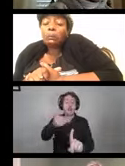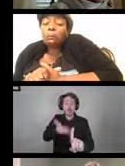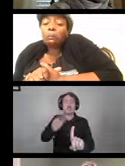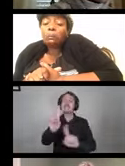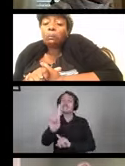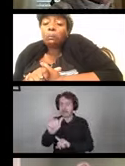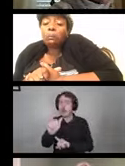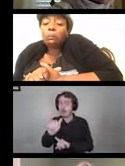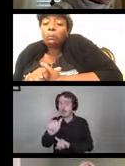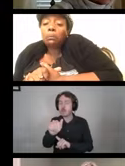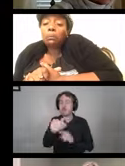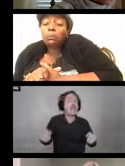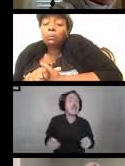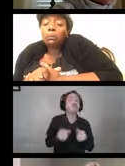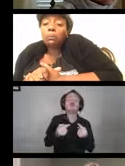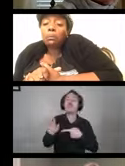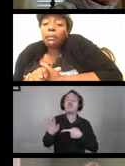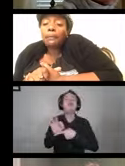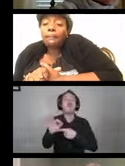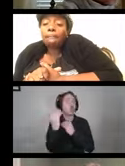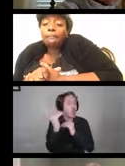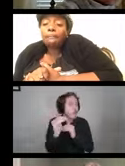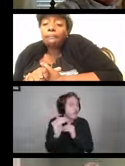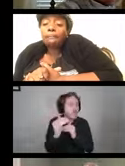an injury, a functional limitation, an illness.